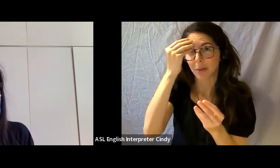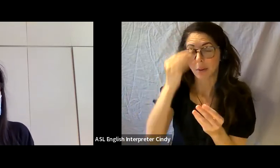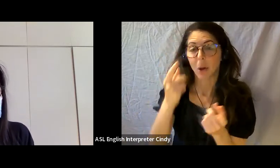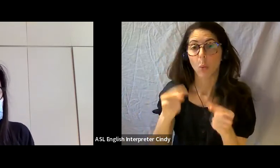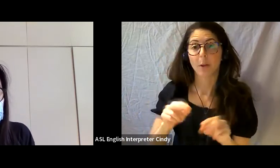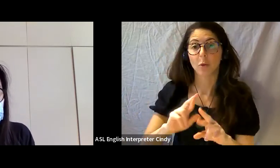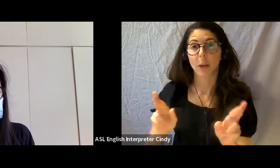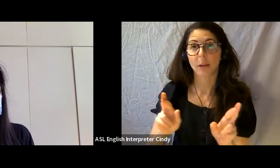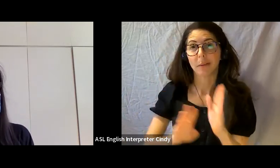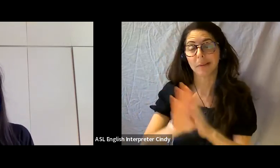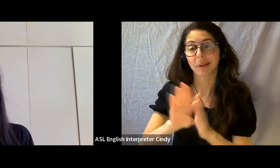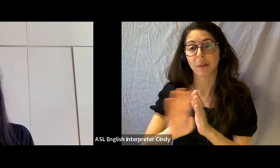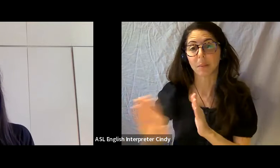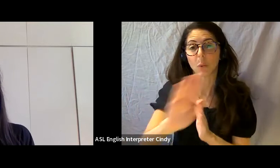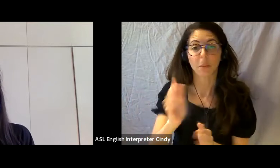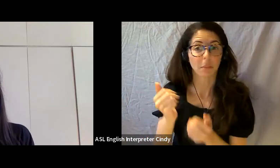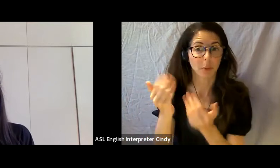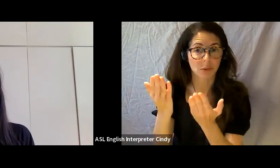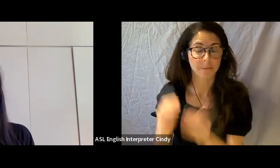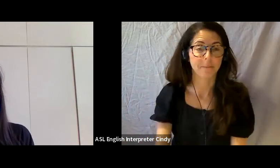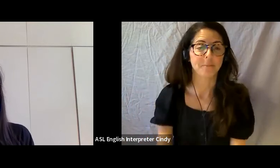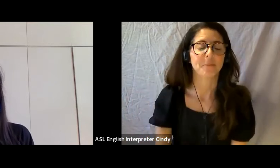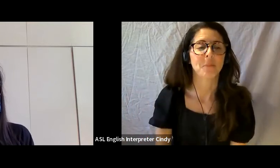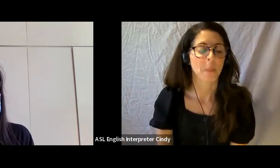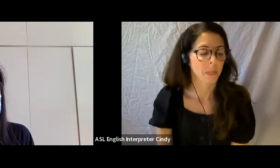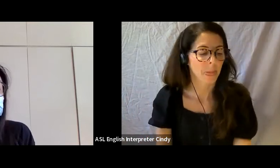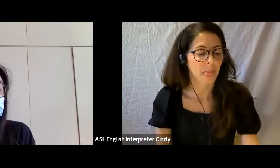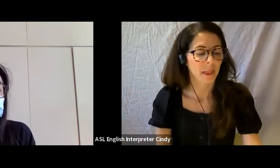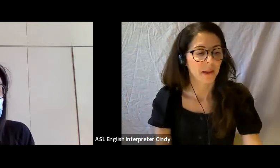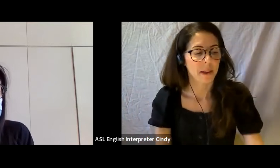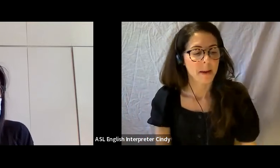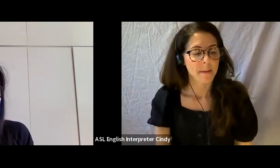I'm just going to read what it says on the slide